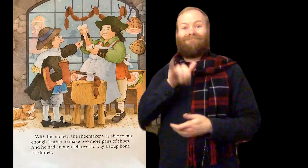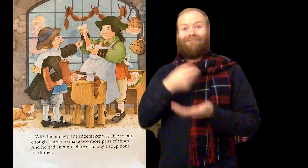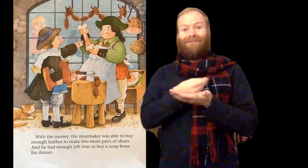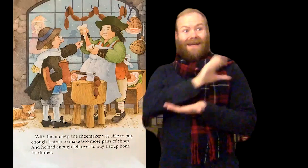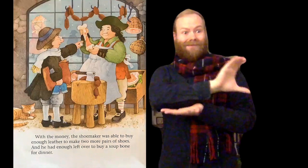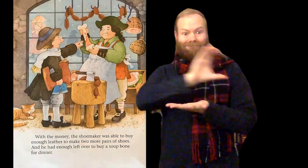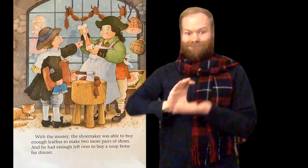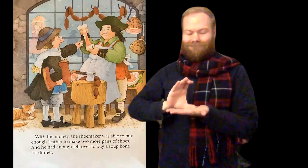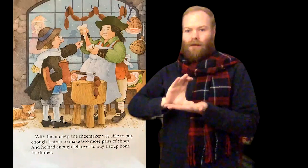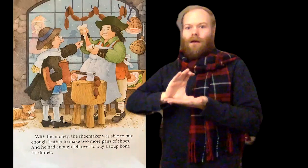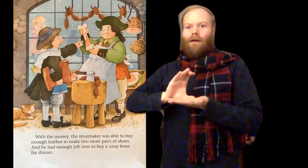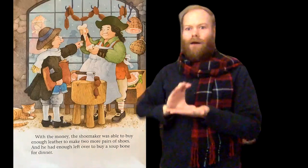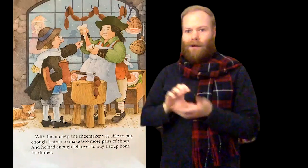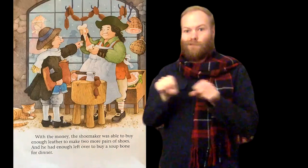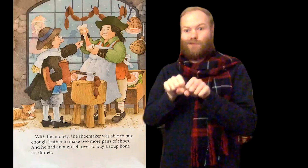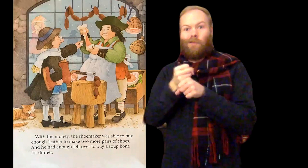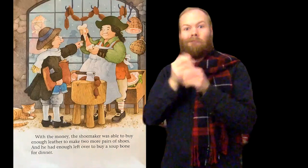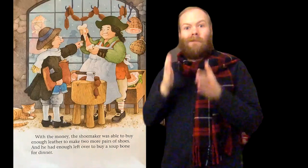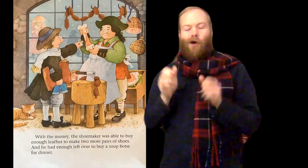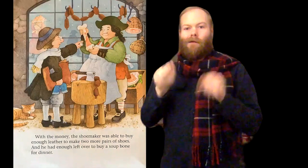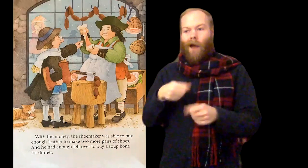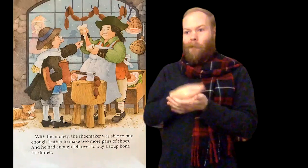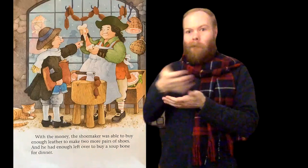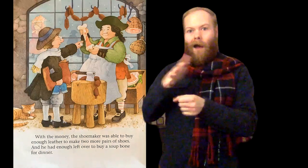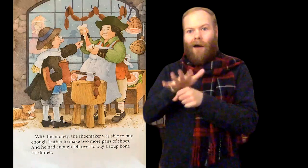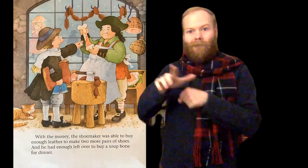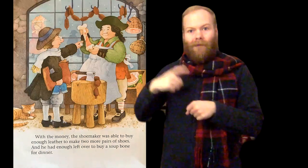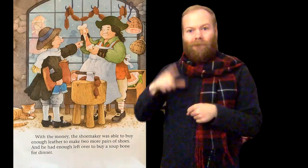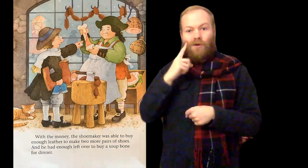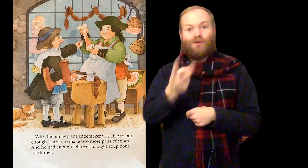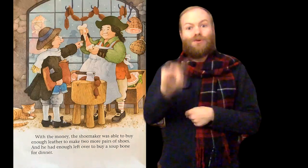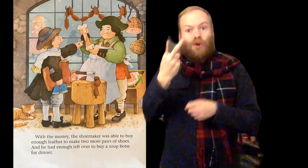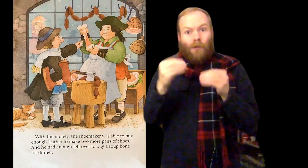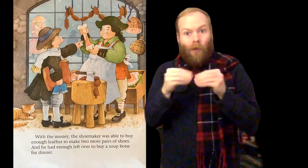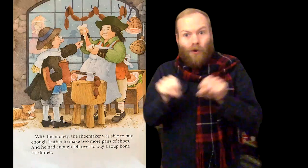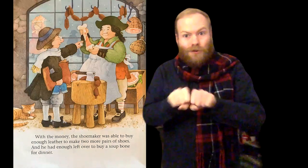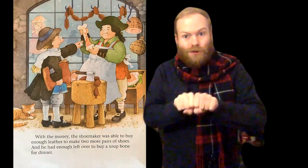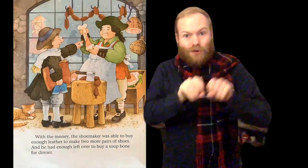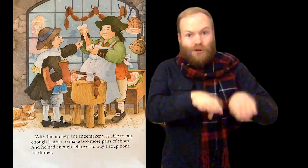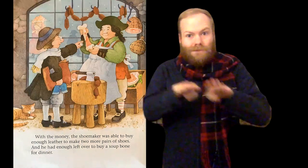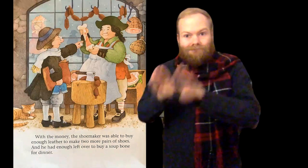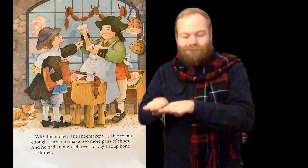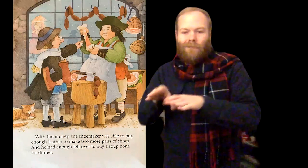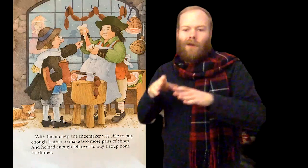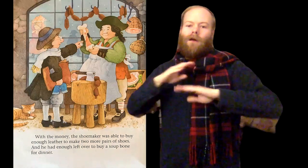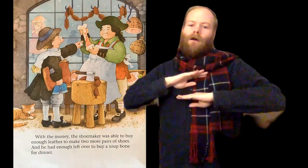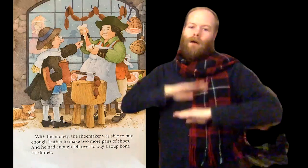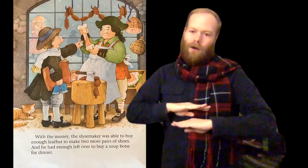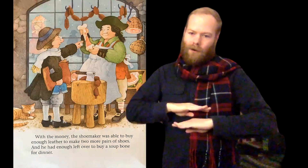With the money, the shoemaker was able to buy enough leather to make two more pairs of shoes.